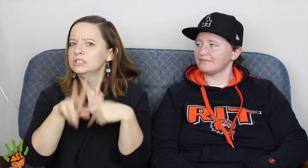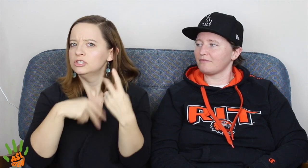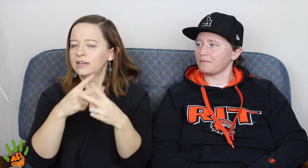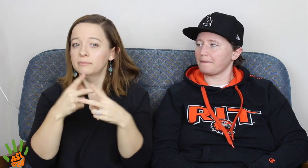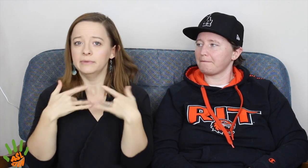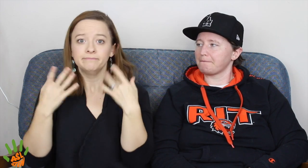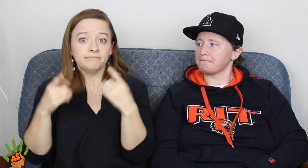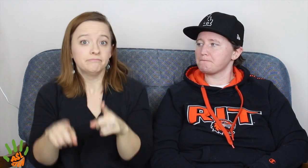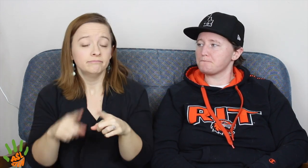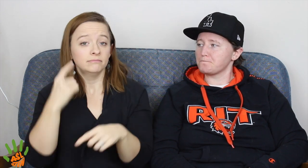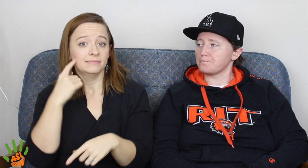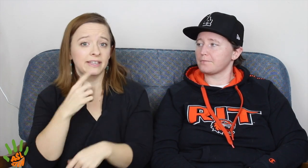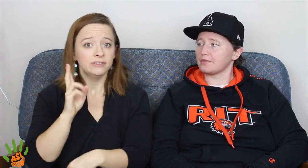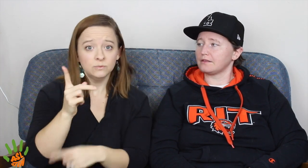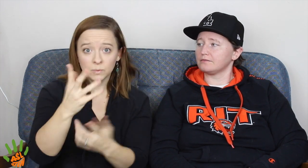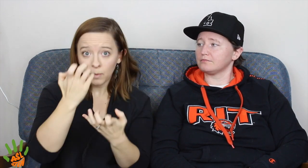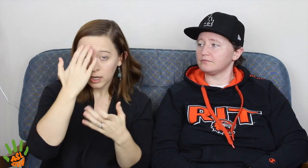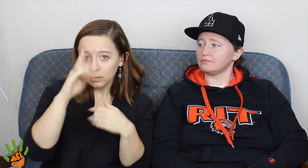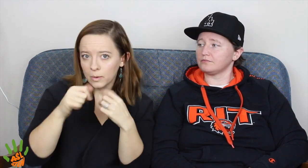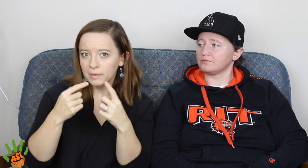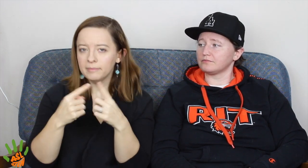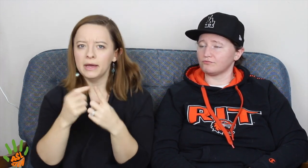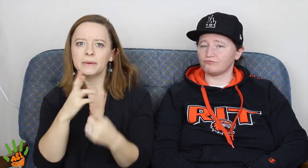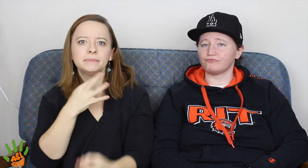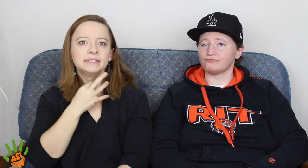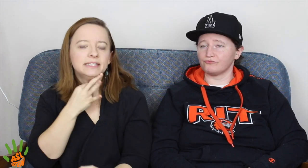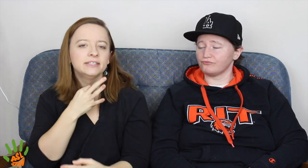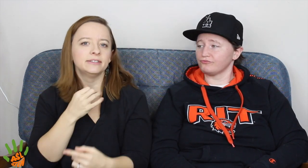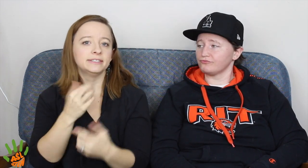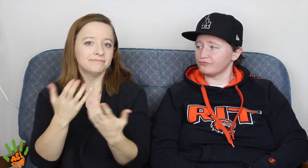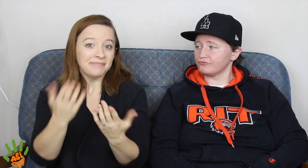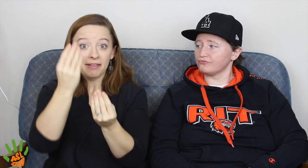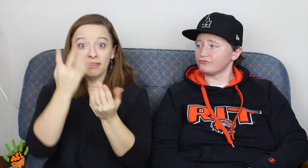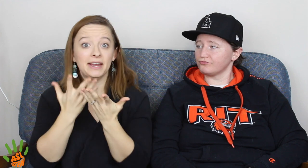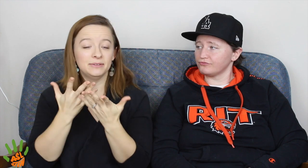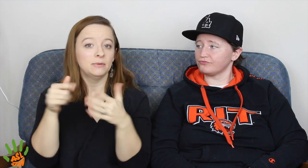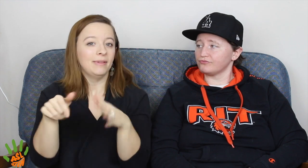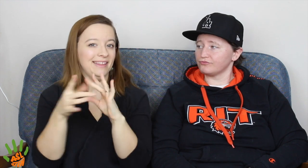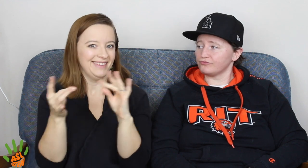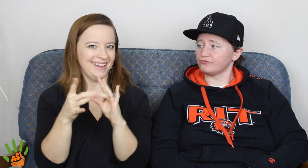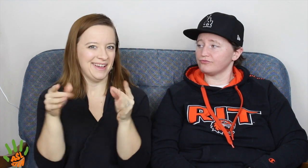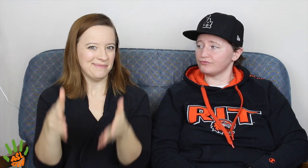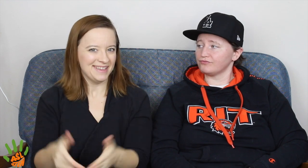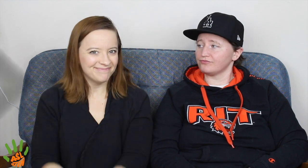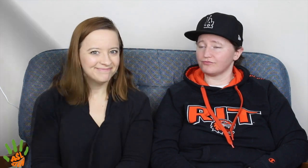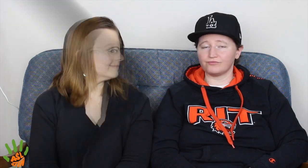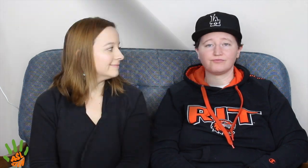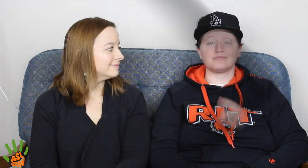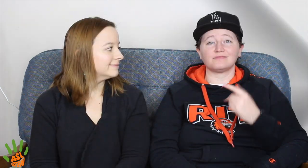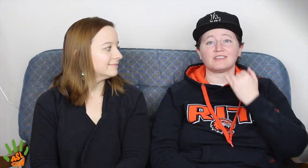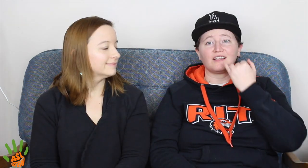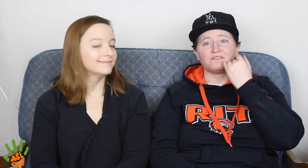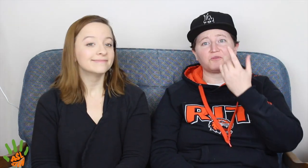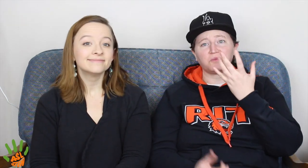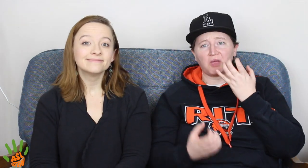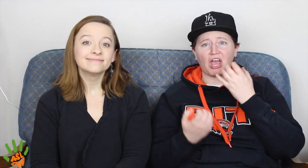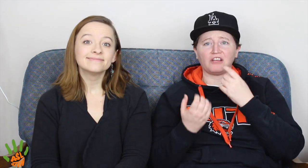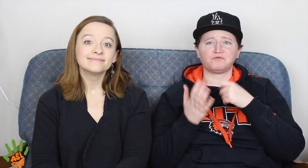Also, let us know what type of different videos do you want to see about Deaf history? I'm just curious! Let us know down below and leave a comment.